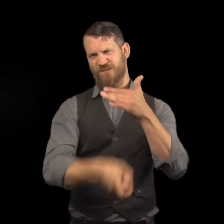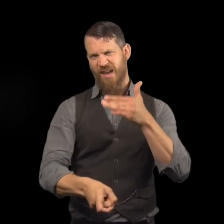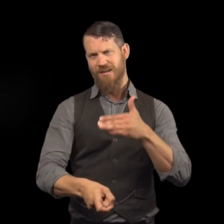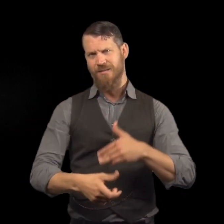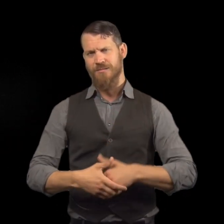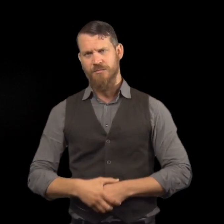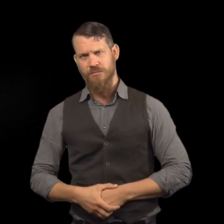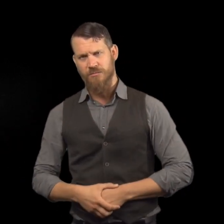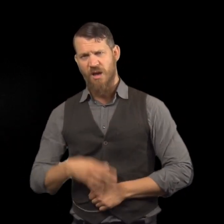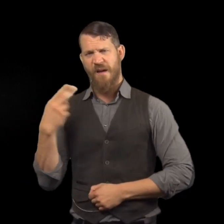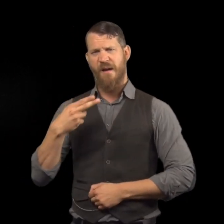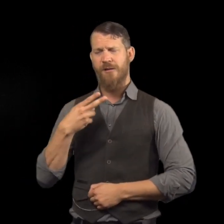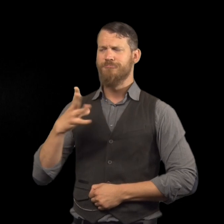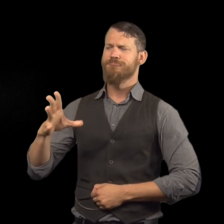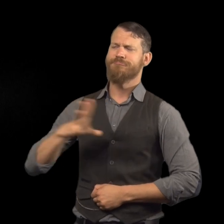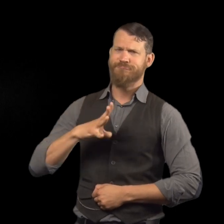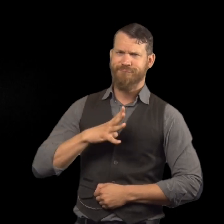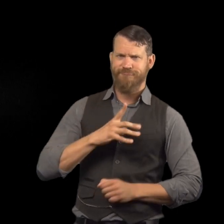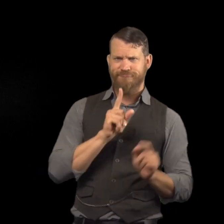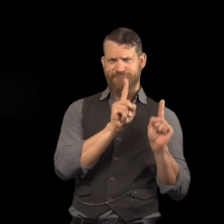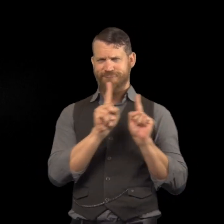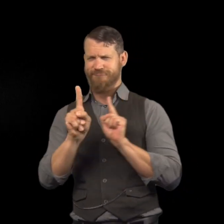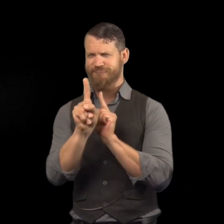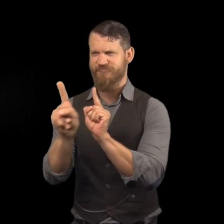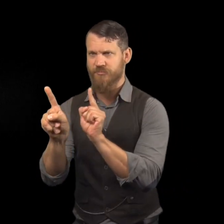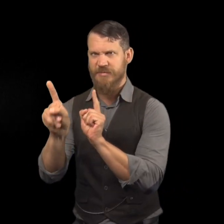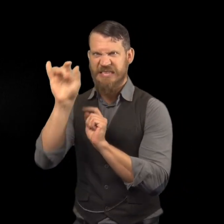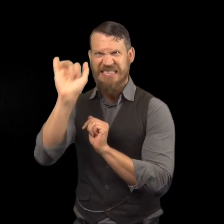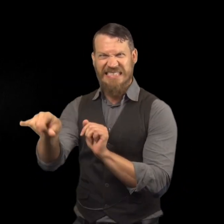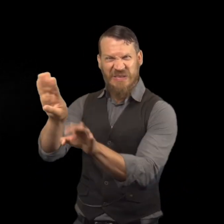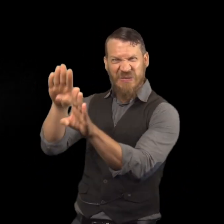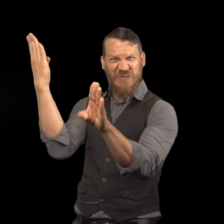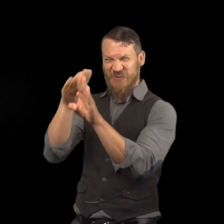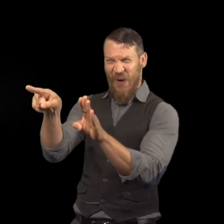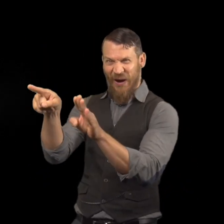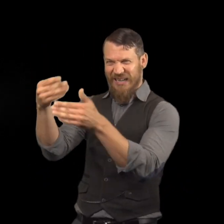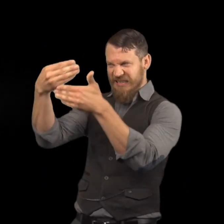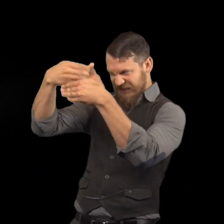They demanded that he pay a $100 fine. Hyde accepted.